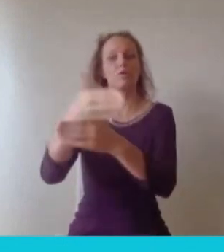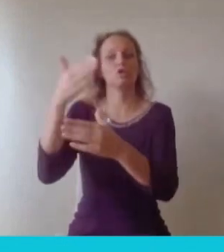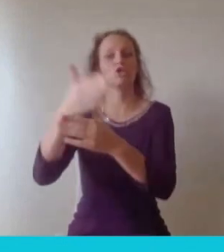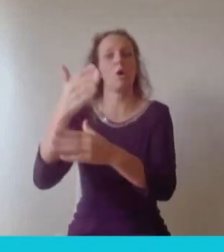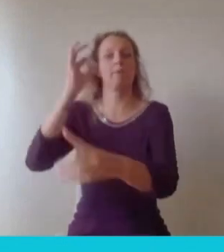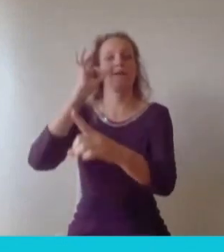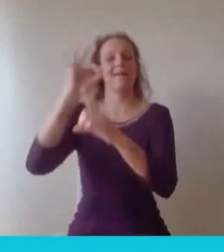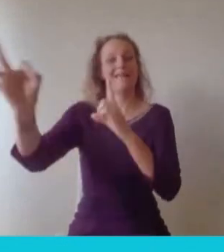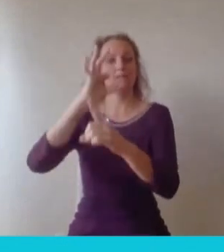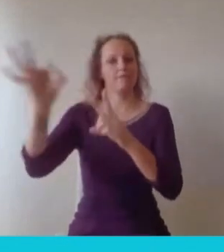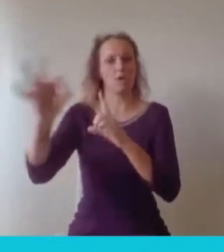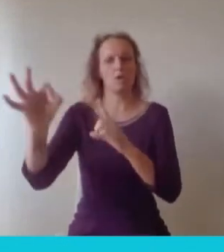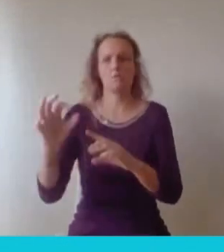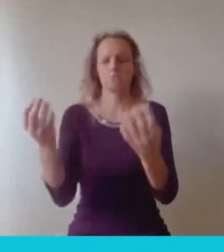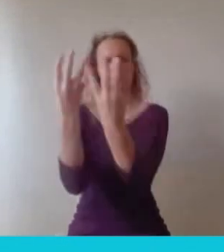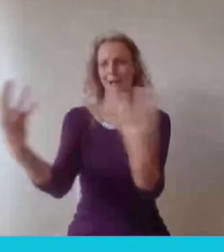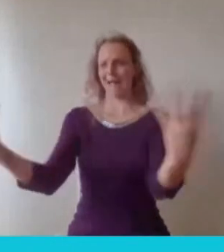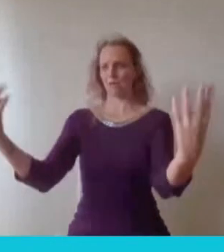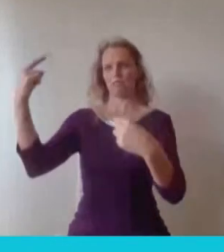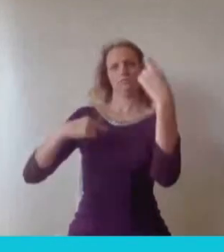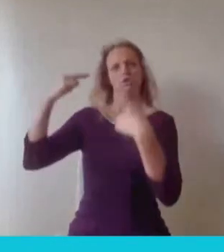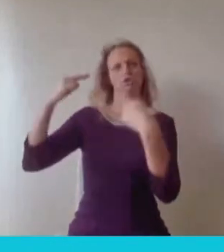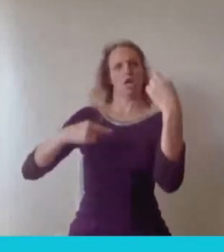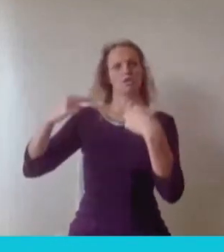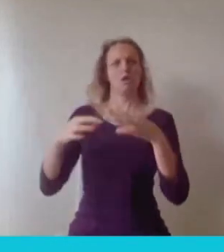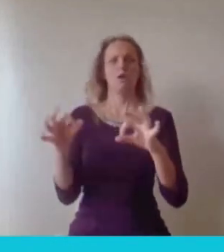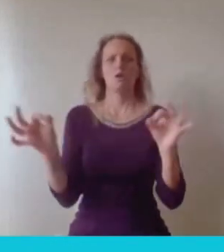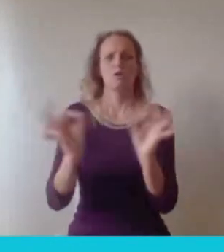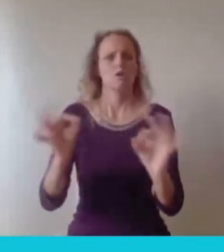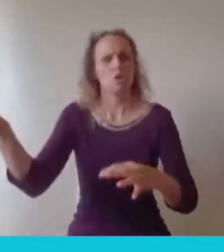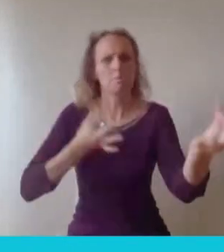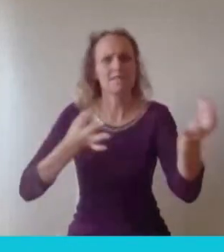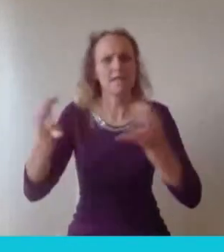but if you walked away with a 2-1 or a 2-2, it's really really not the end of the world you walked away with a Bristol